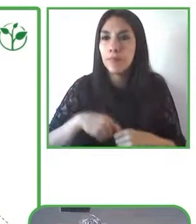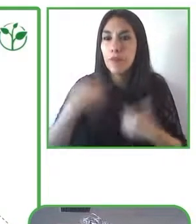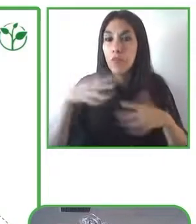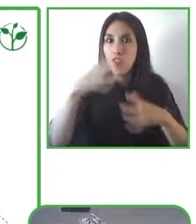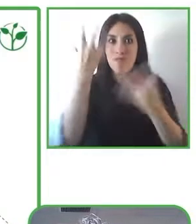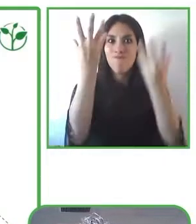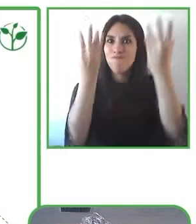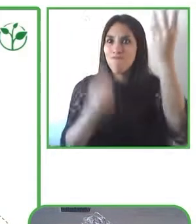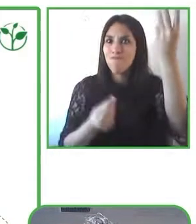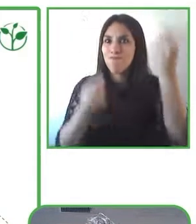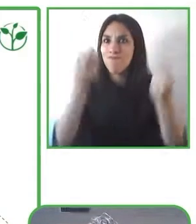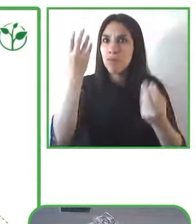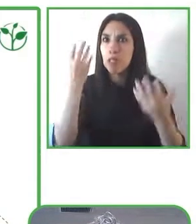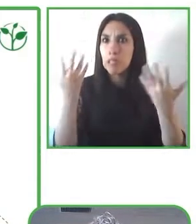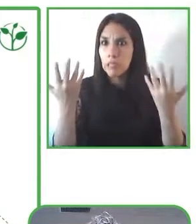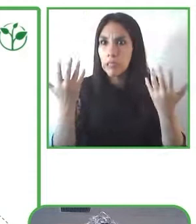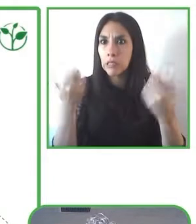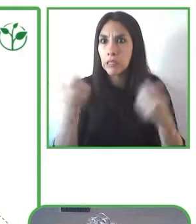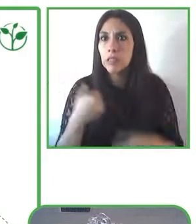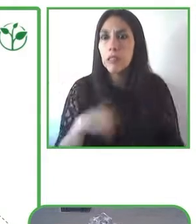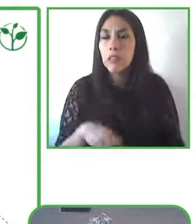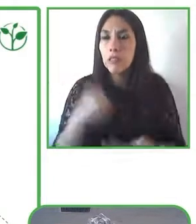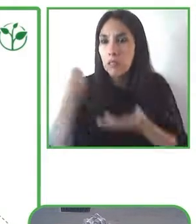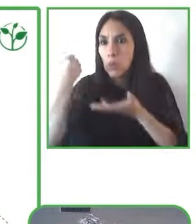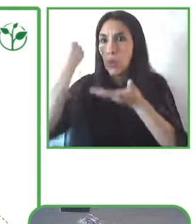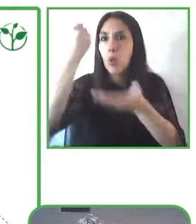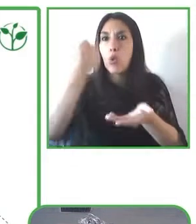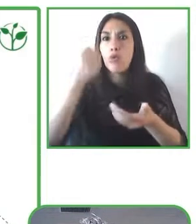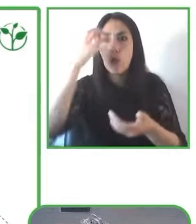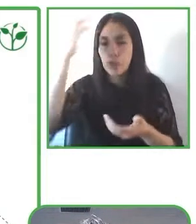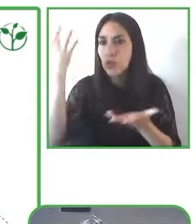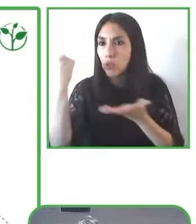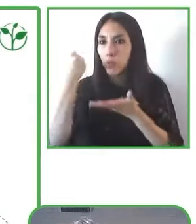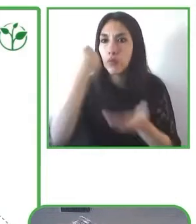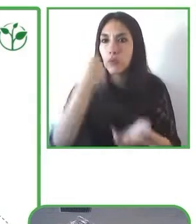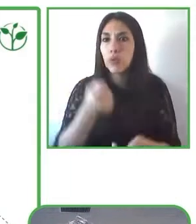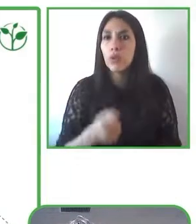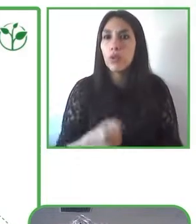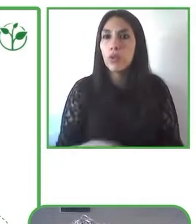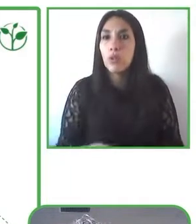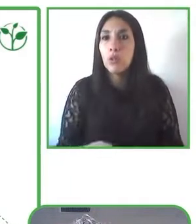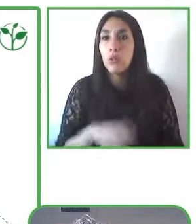we have one hundred and fifty thousand dollars that we divide into tasks fifty